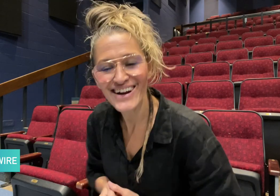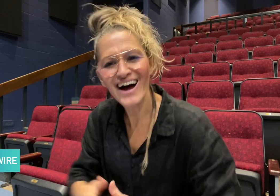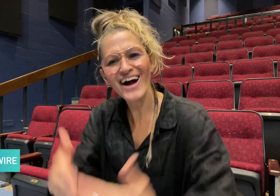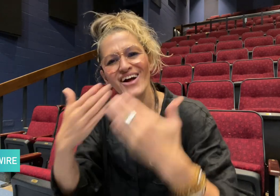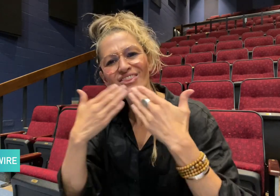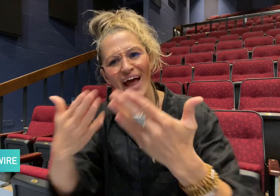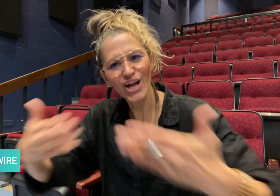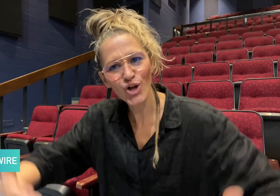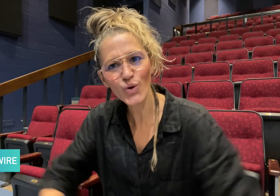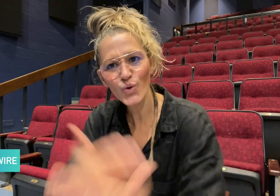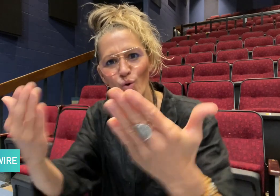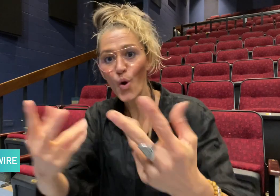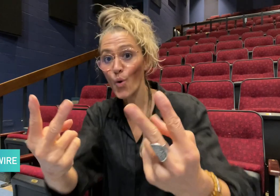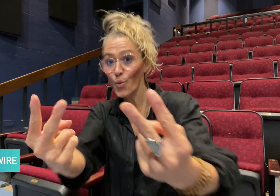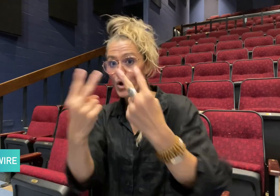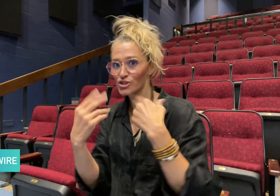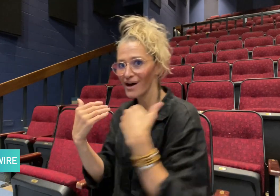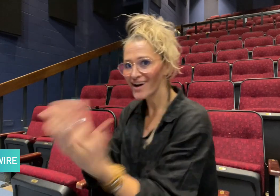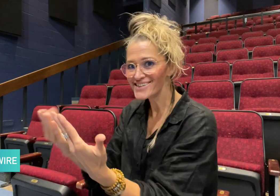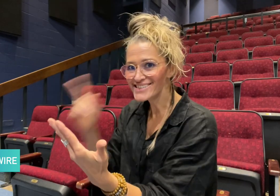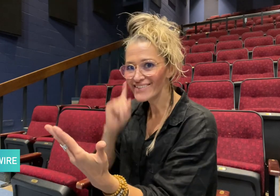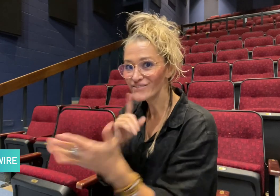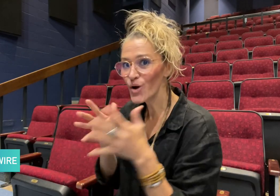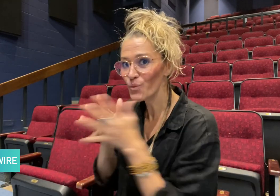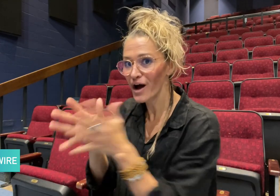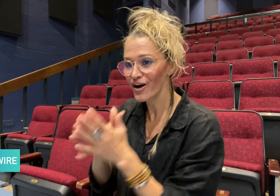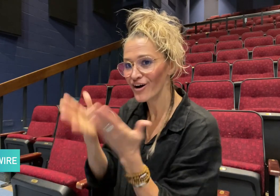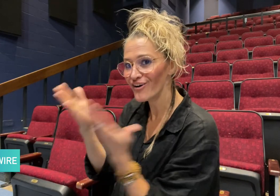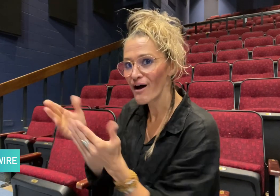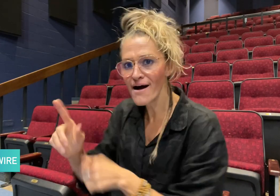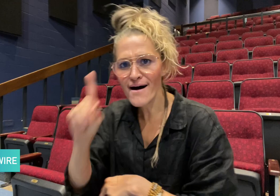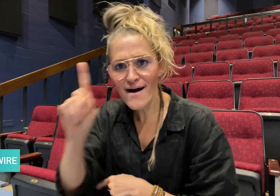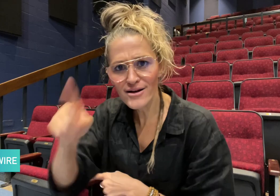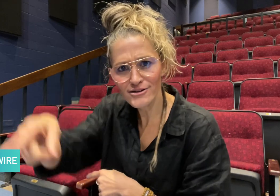Thank you for watching DeafWire!